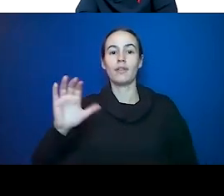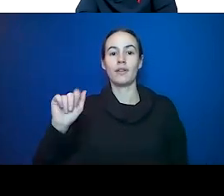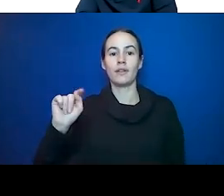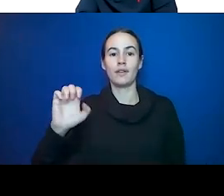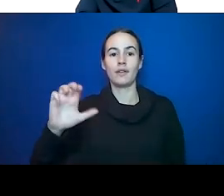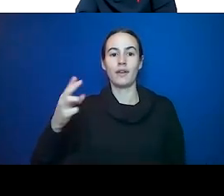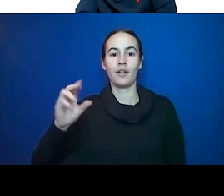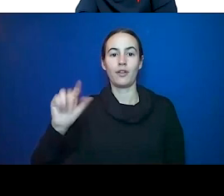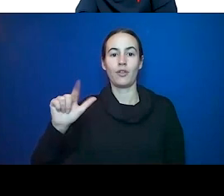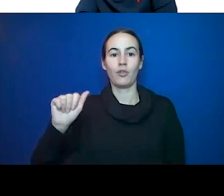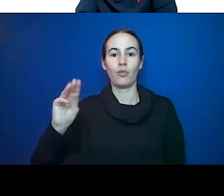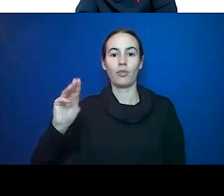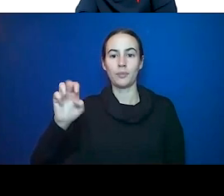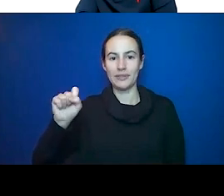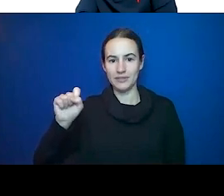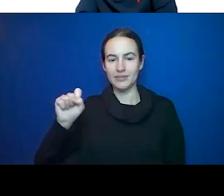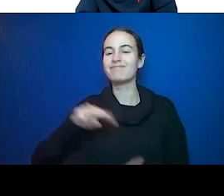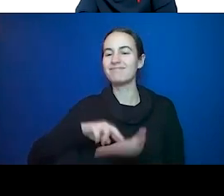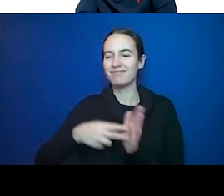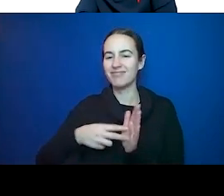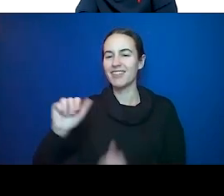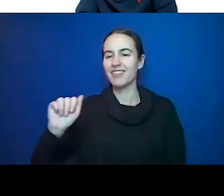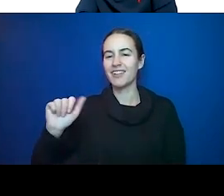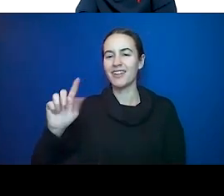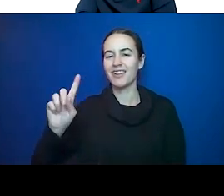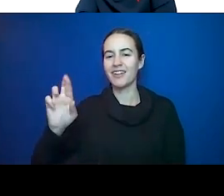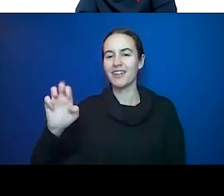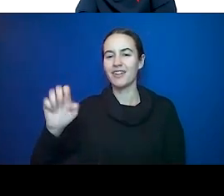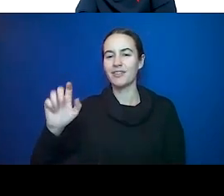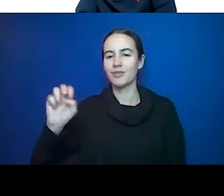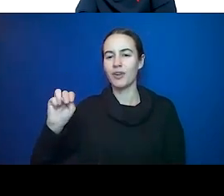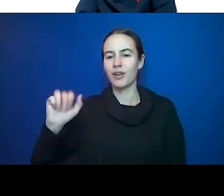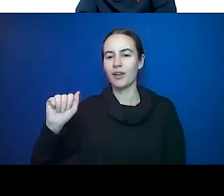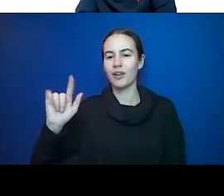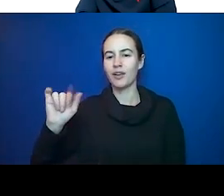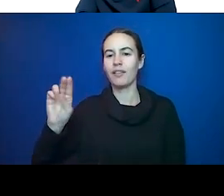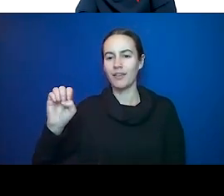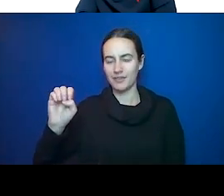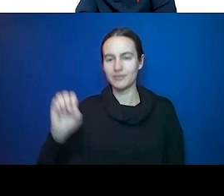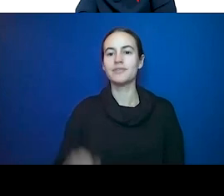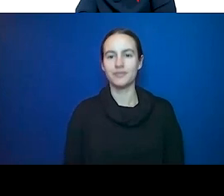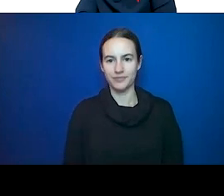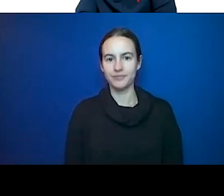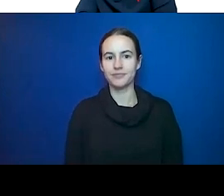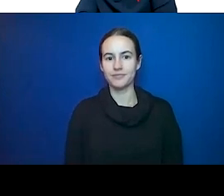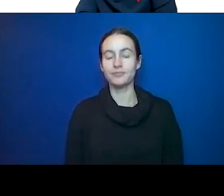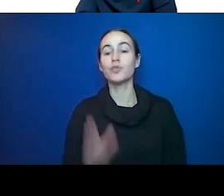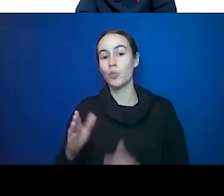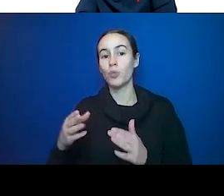are adrenaline. They increase blood pressure, stress increases